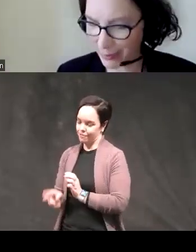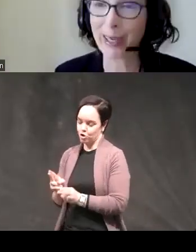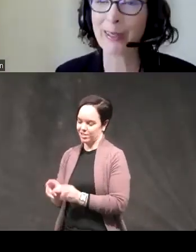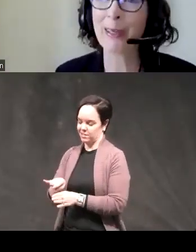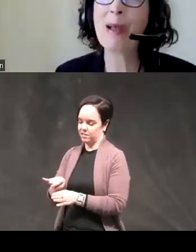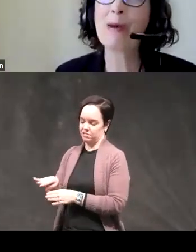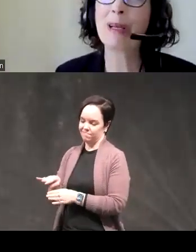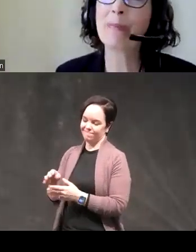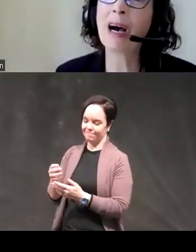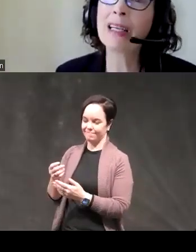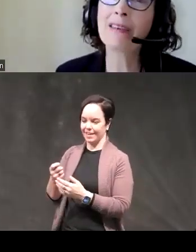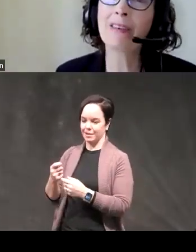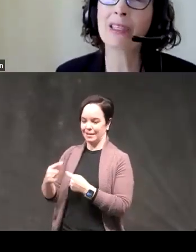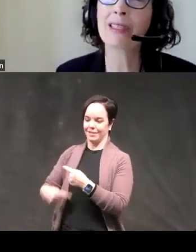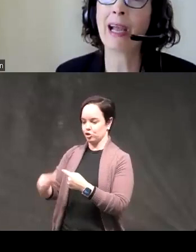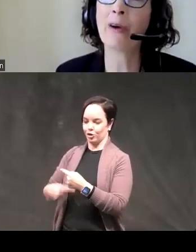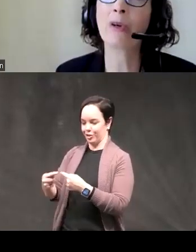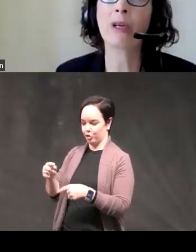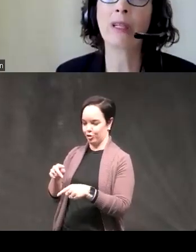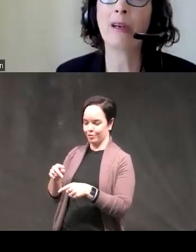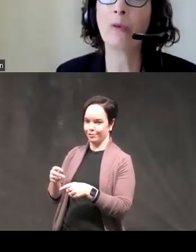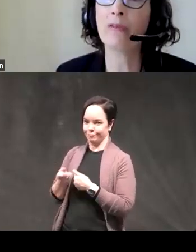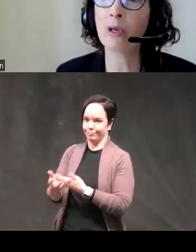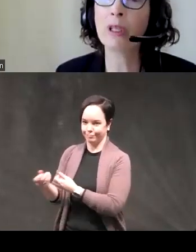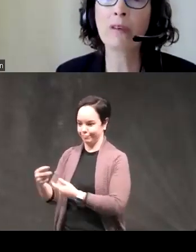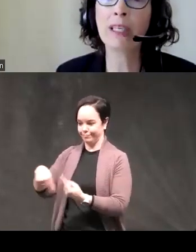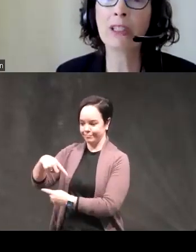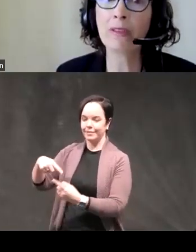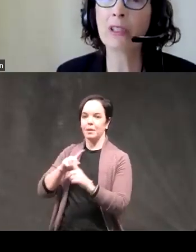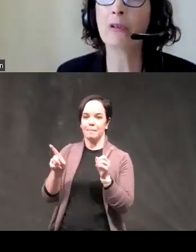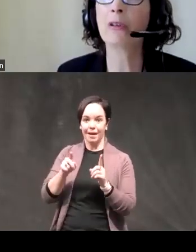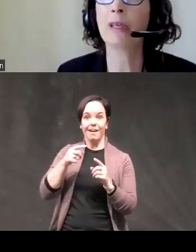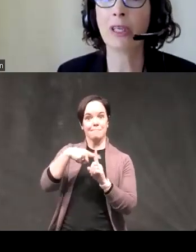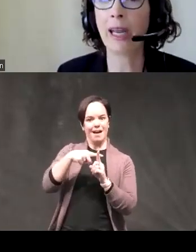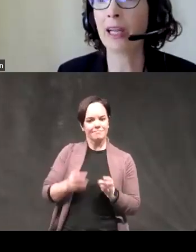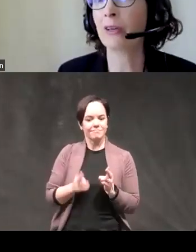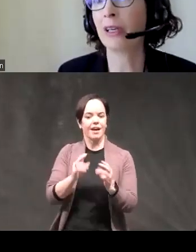of circular but positive urgency how it correlated with verbal aggression physical aggression anger